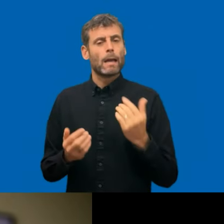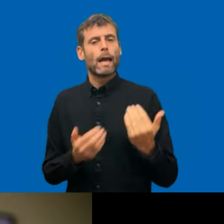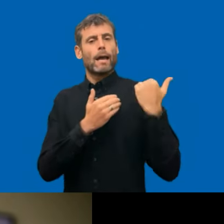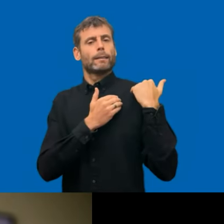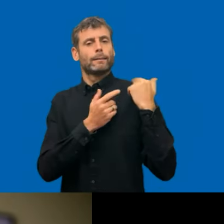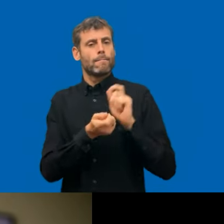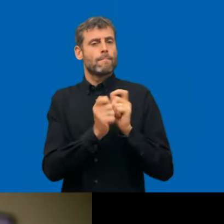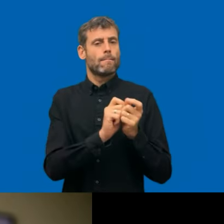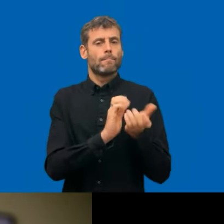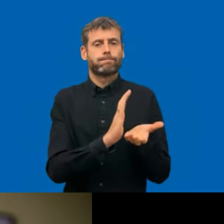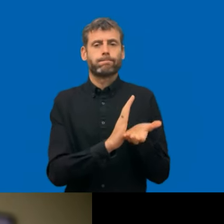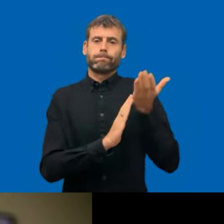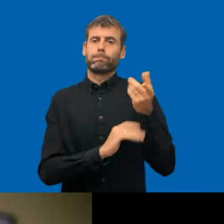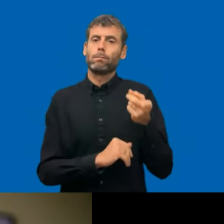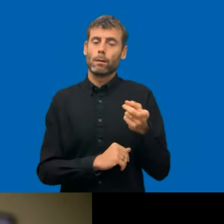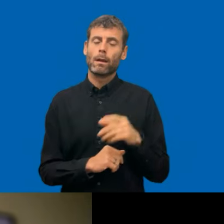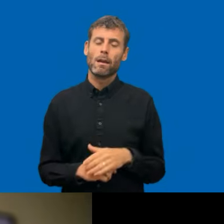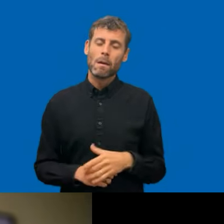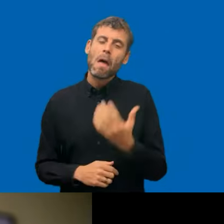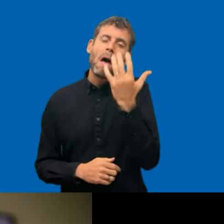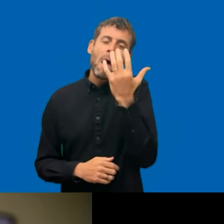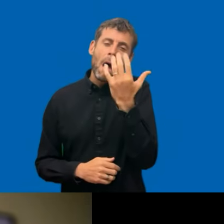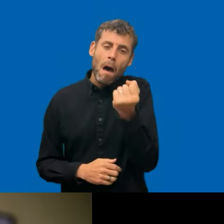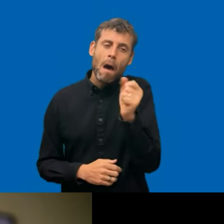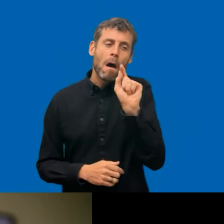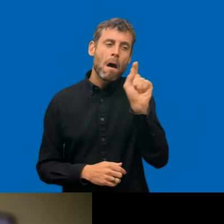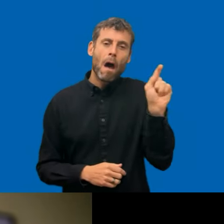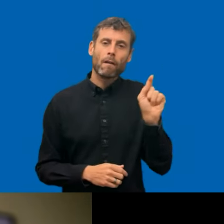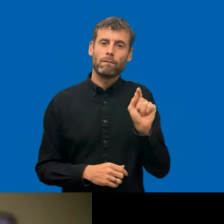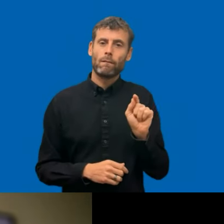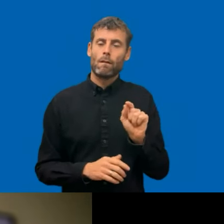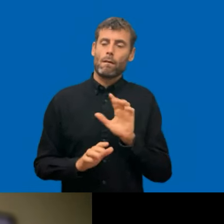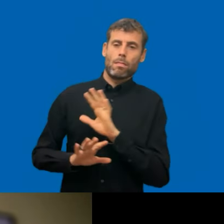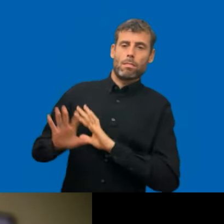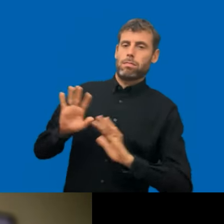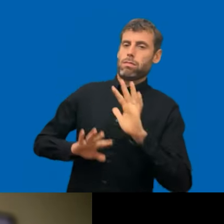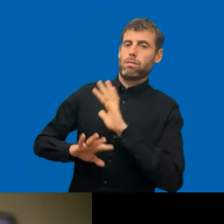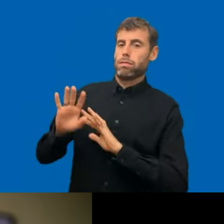so to speak. But in general, there's a lot of understanding for the needs